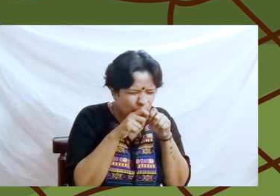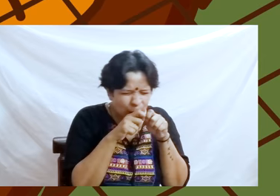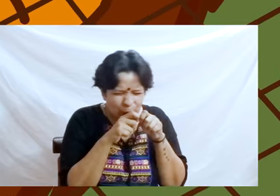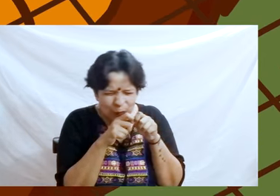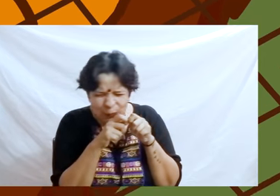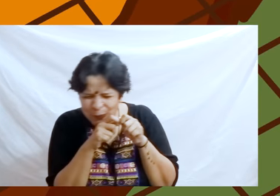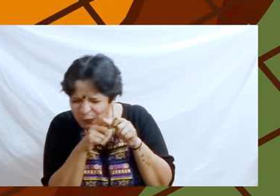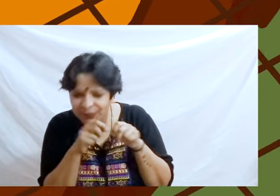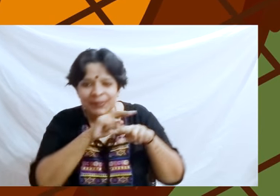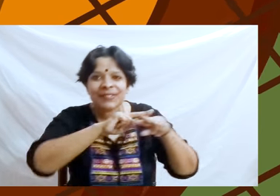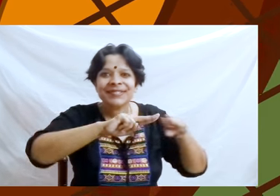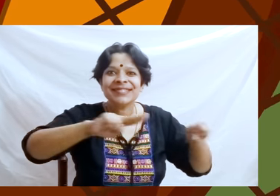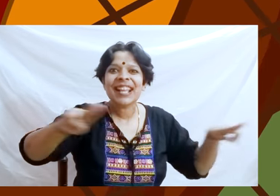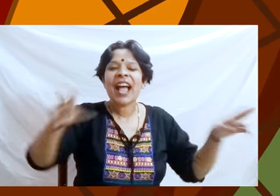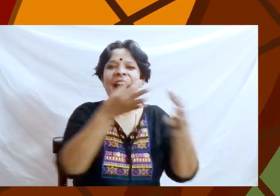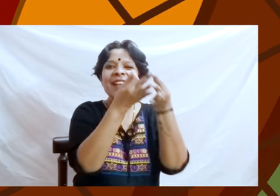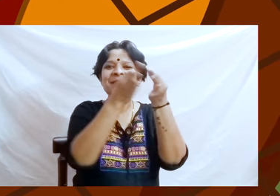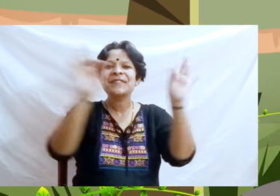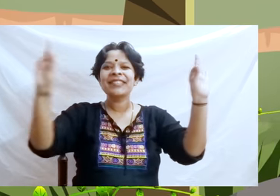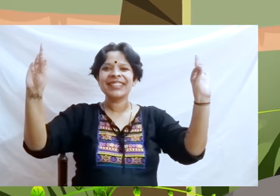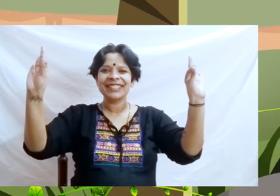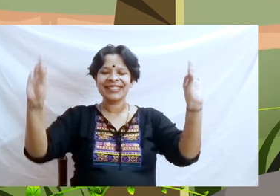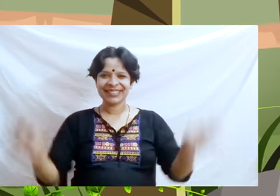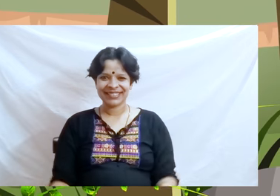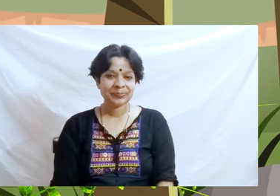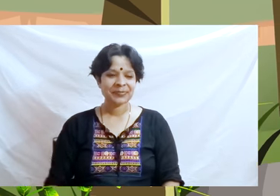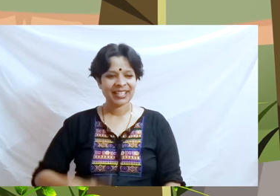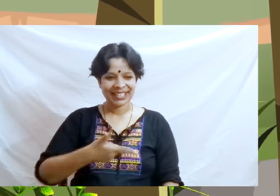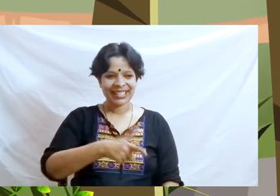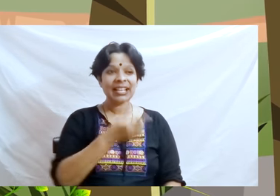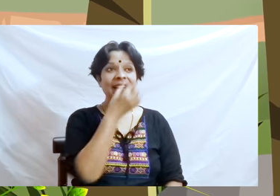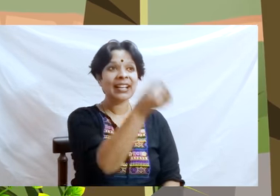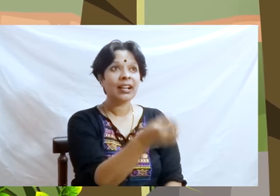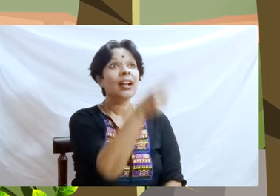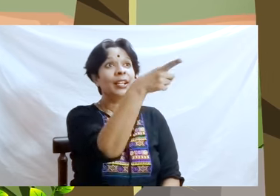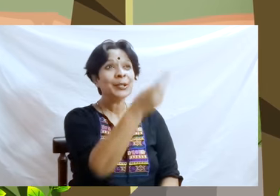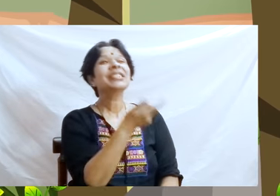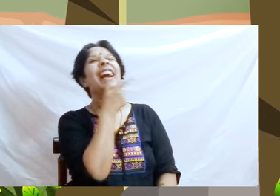“You laughed when I said I would repay you,” said the mouse. “Now you see that even a mouse can help a lion!”